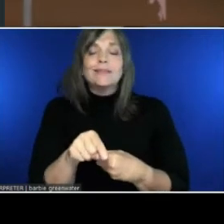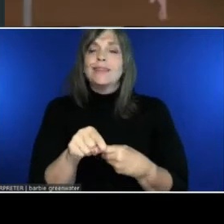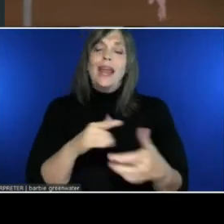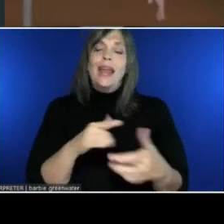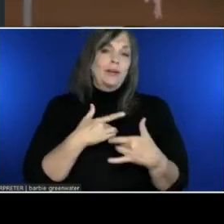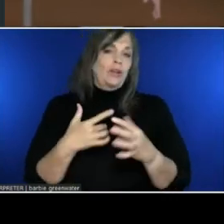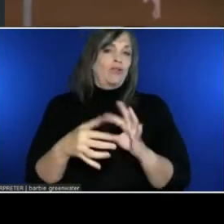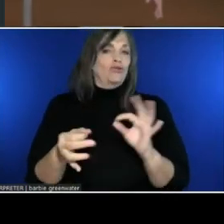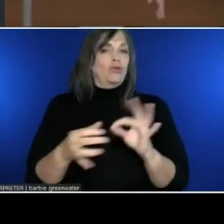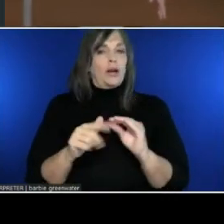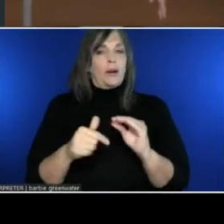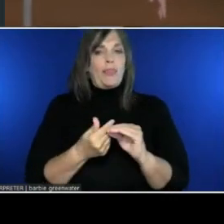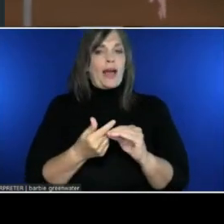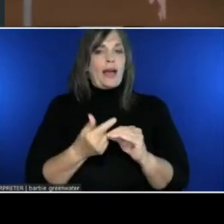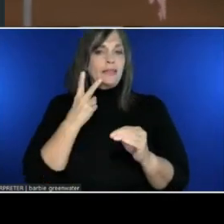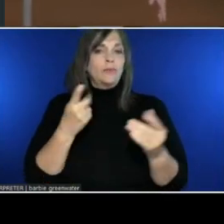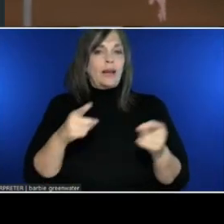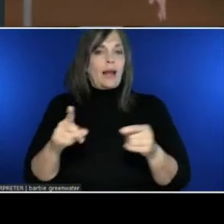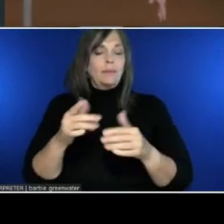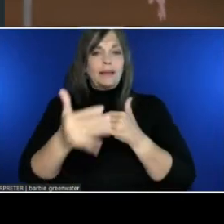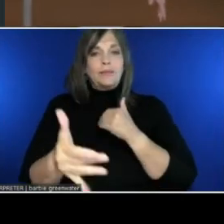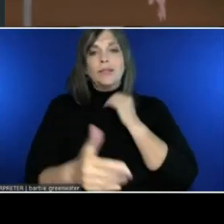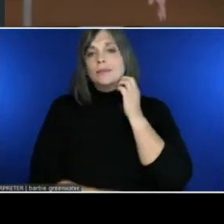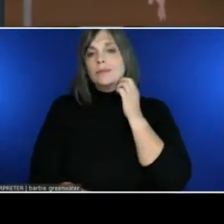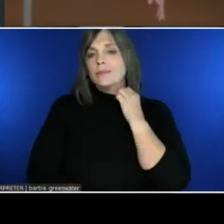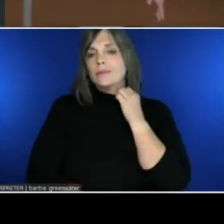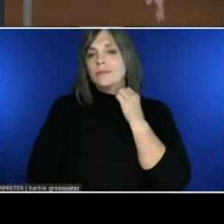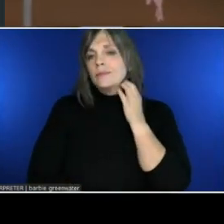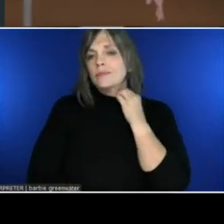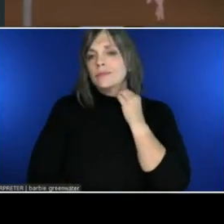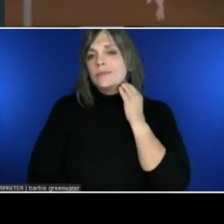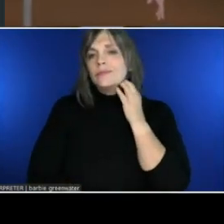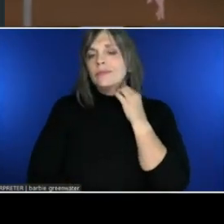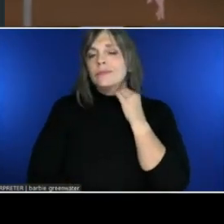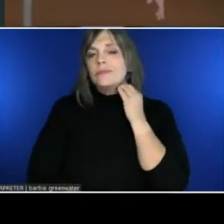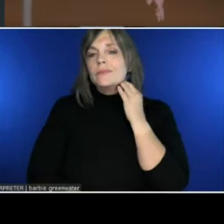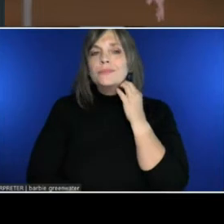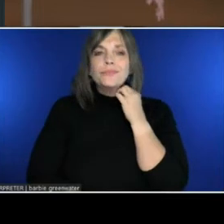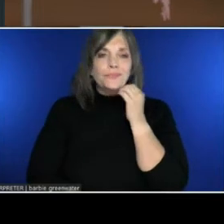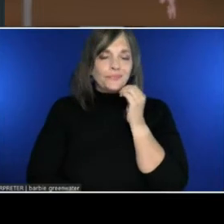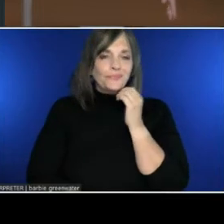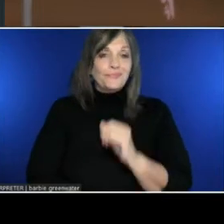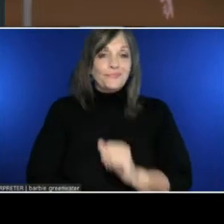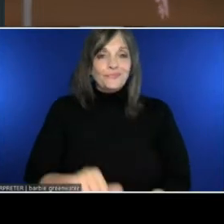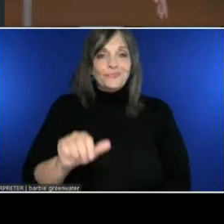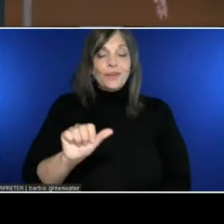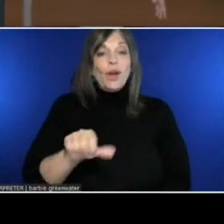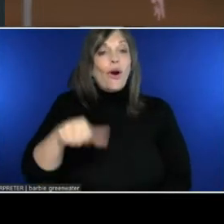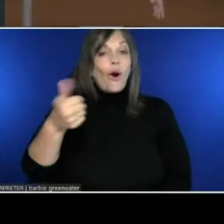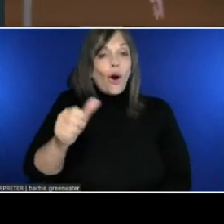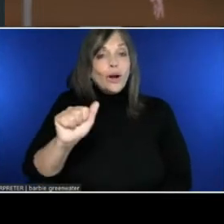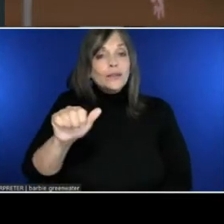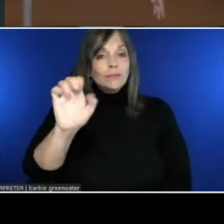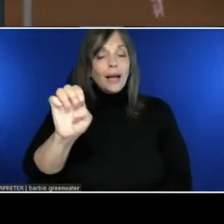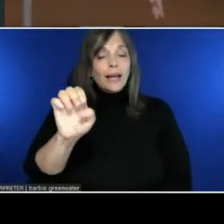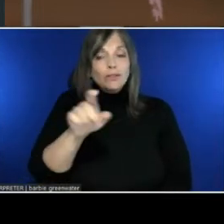So let's talk briefly about AltSpace. Particularly for those of you not in AltSpace, out on the livestream. You're missing out.